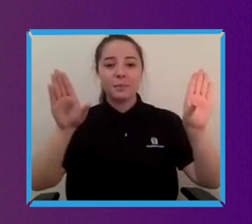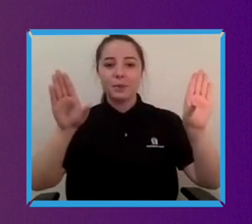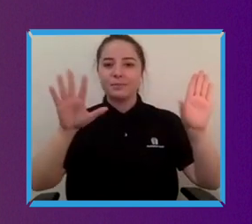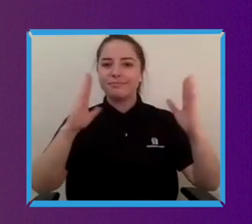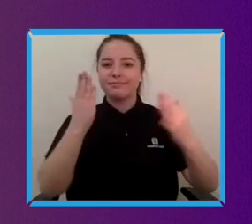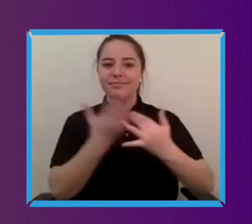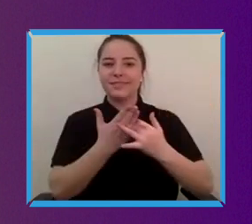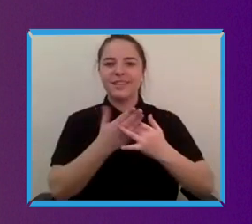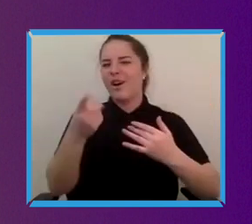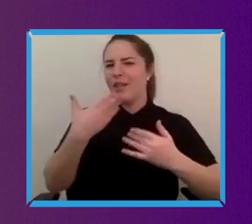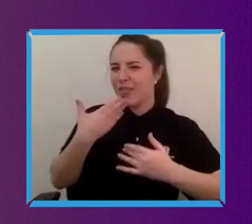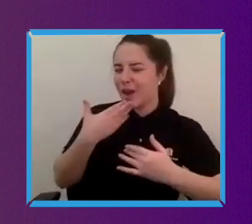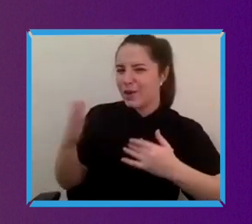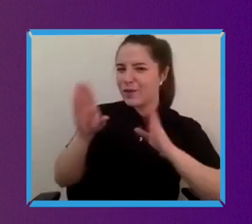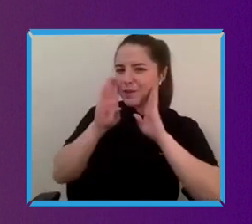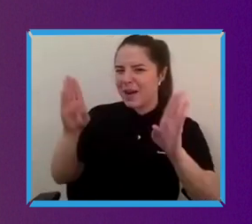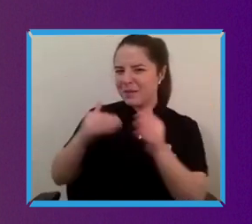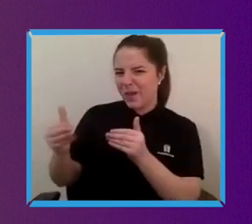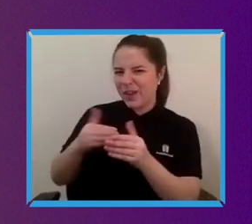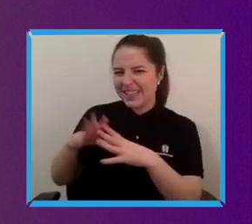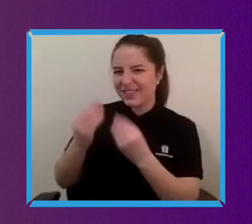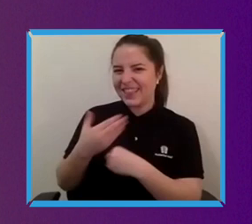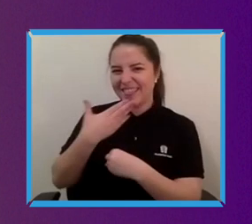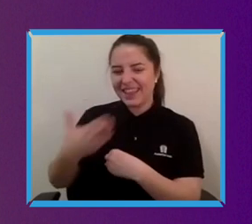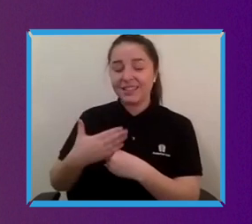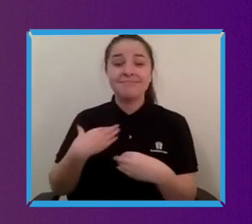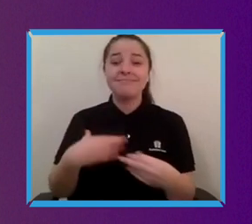It's our pleasure and we hope to have you on again, each of you on again.